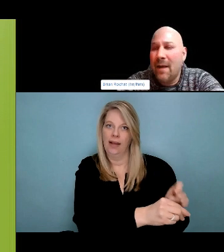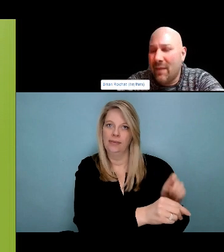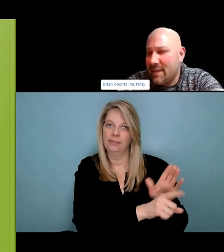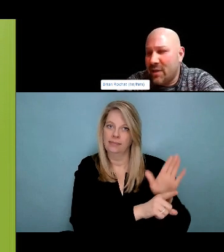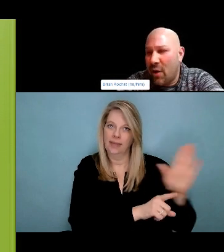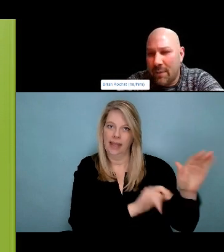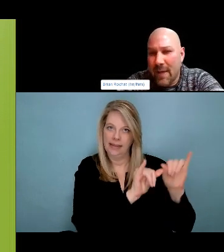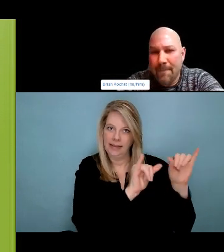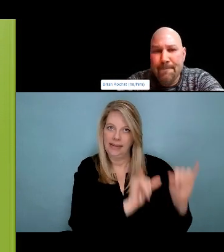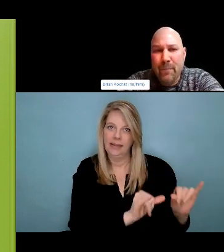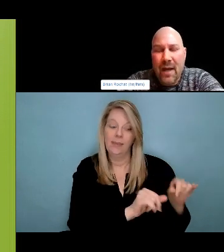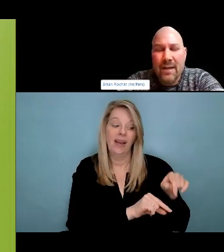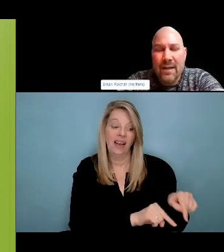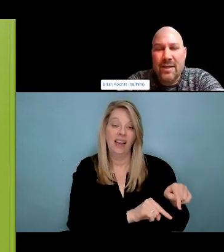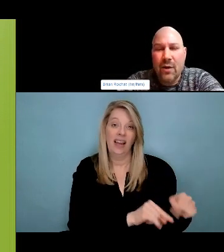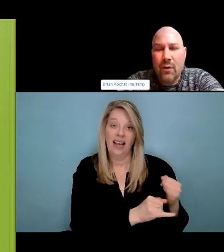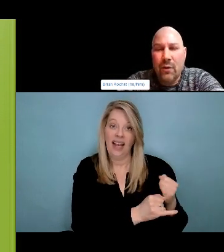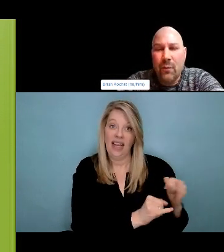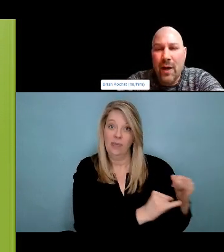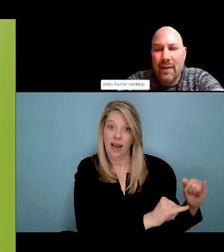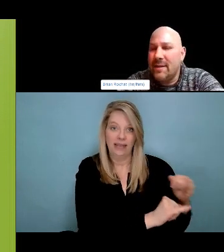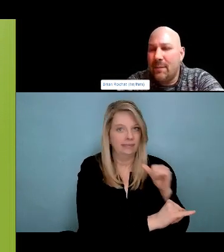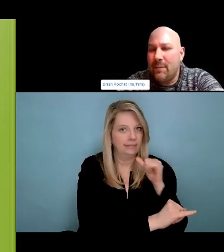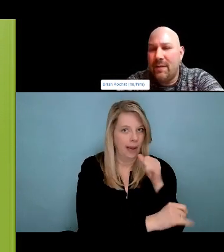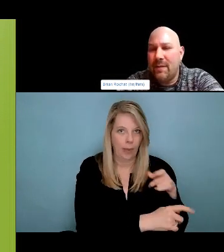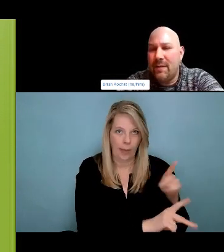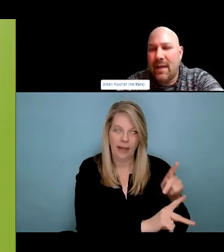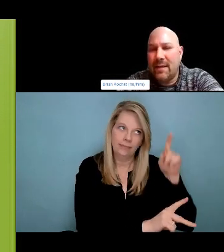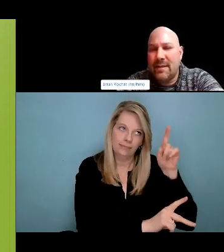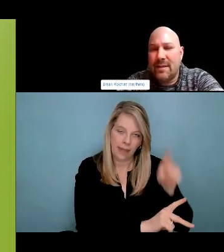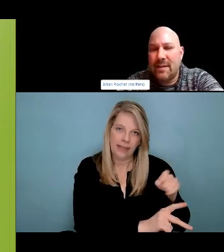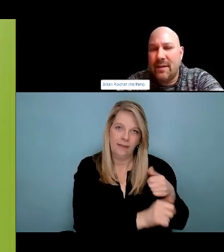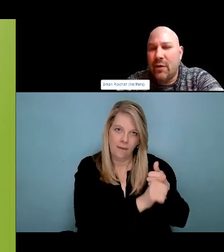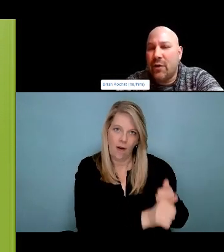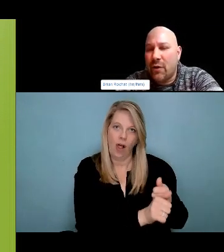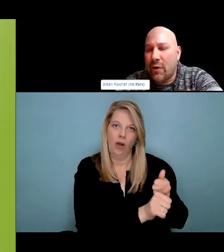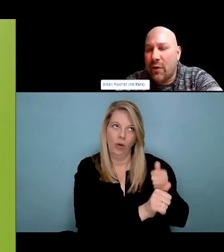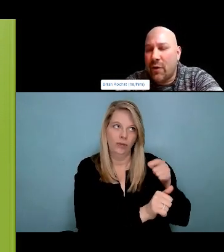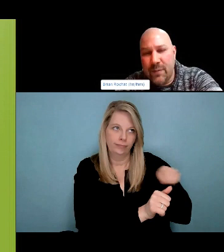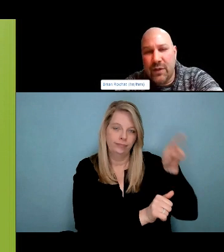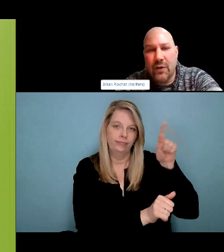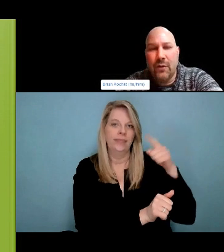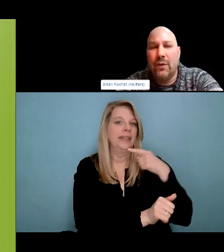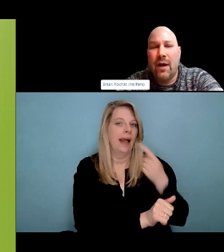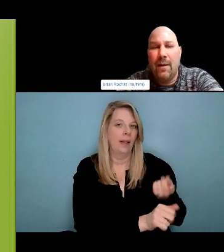Doing good things, supporting your family, being a good person. Were very good at being